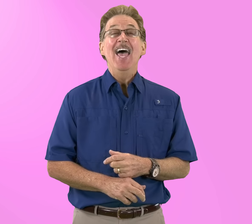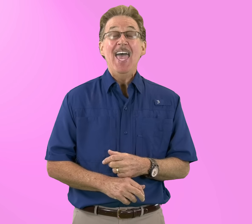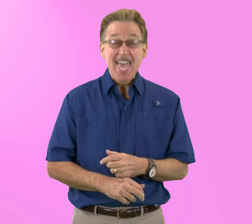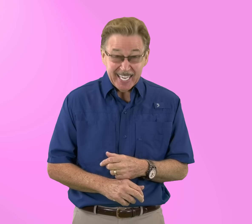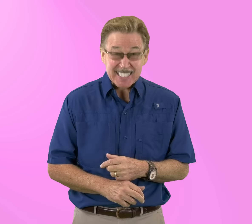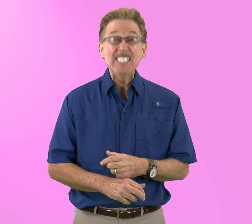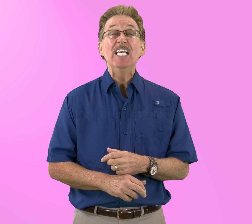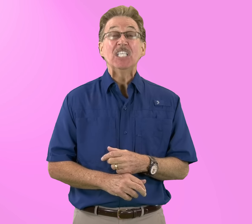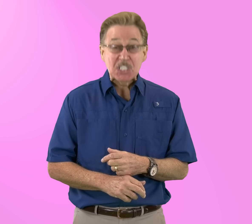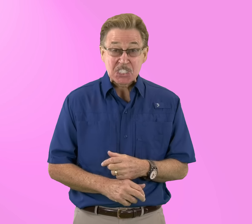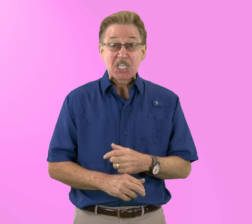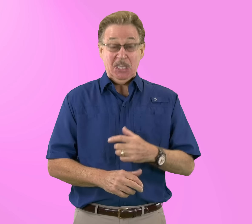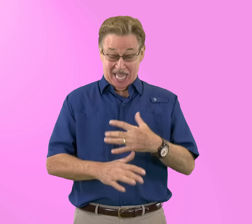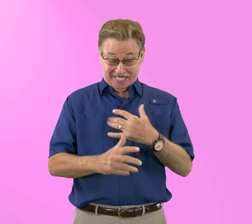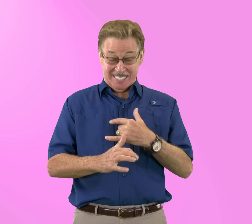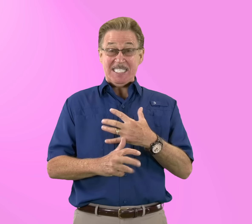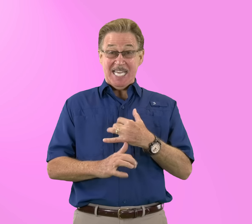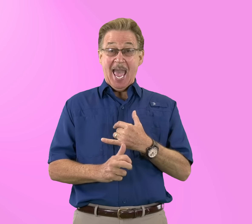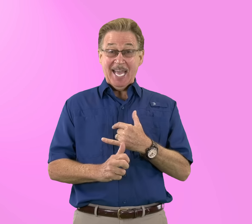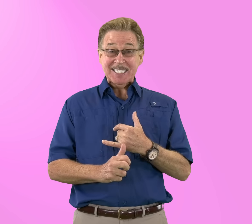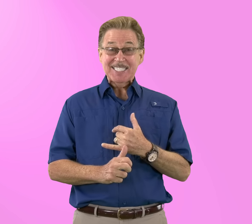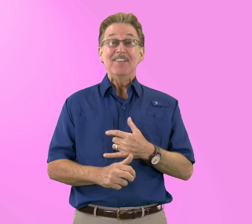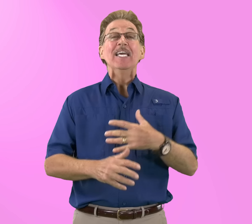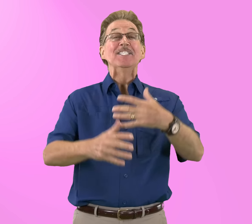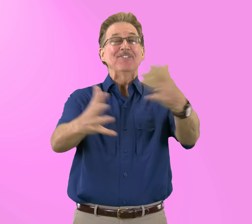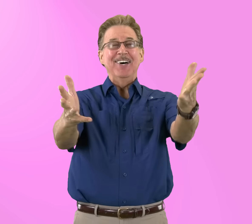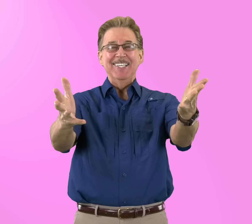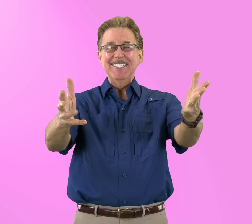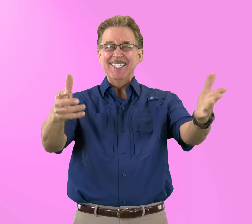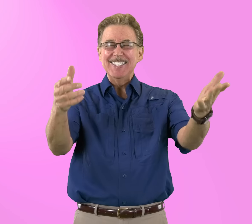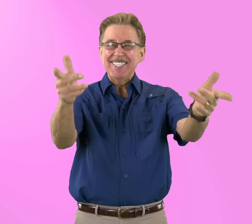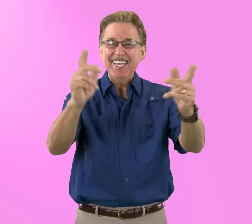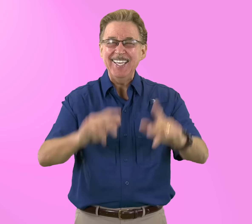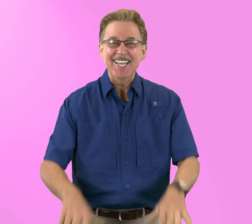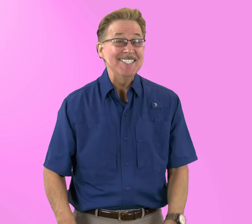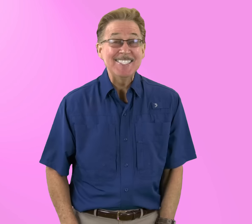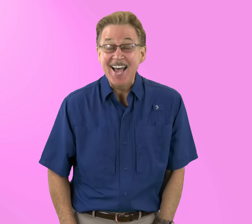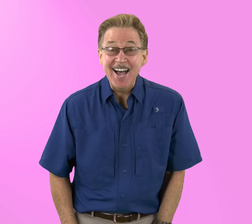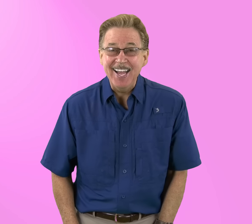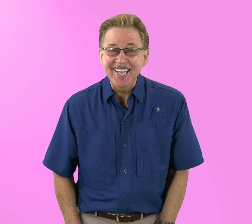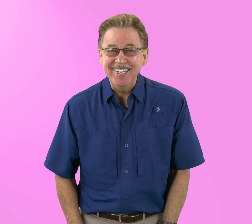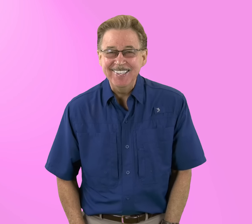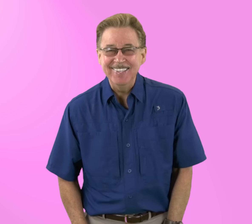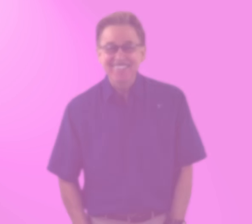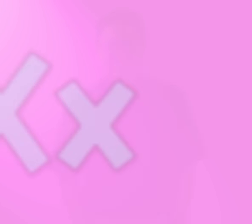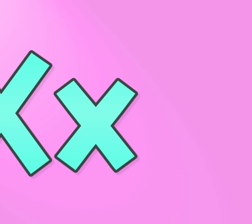X x says /x/ like in sax It's fun to sing and sign